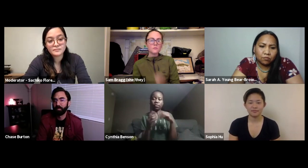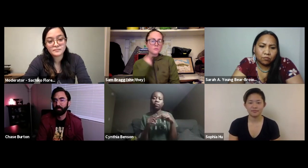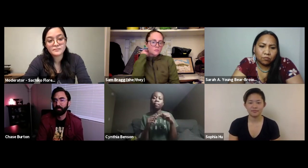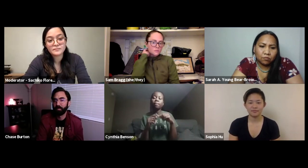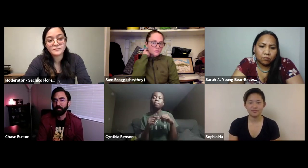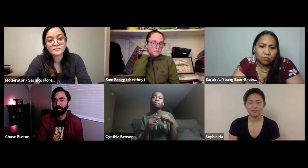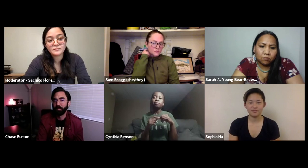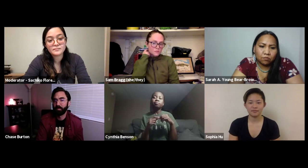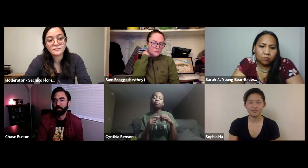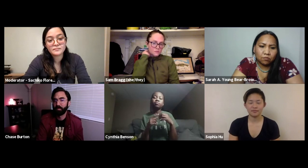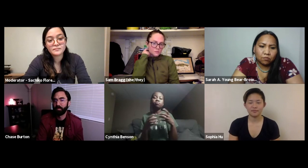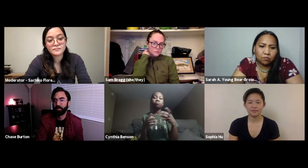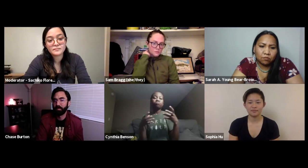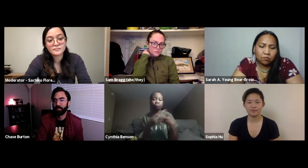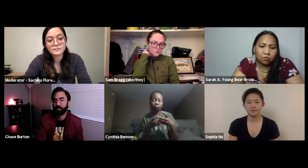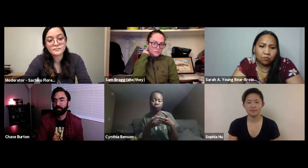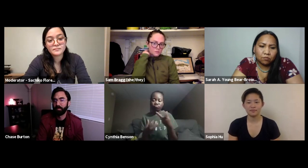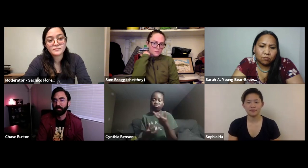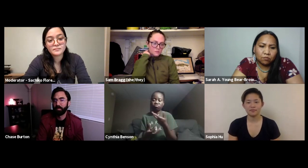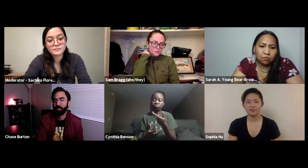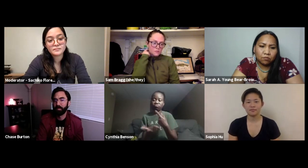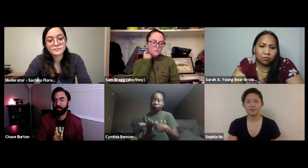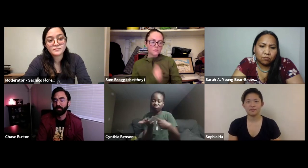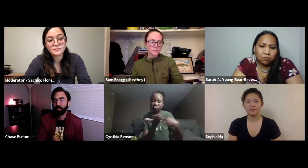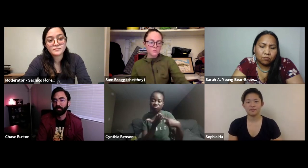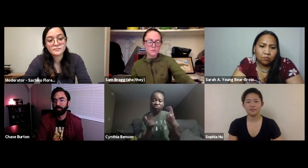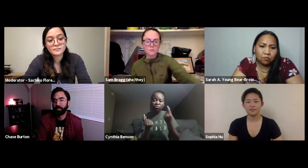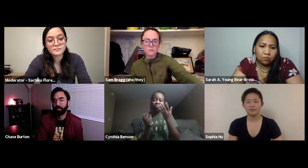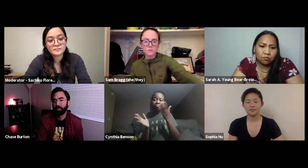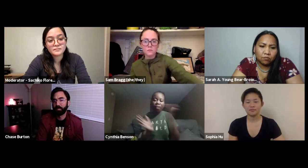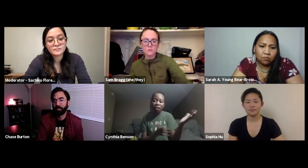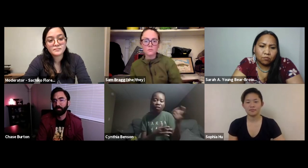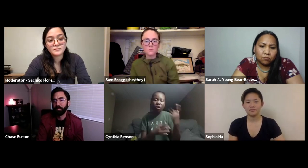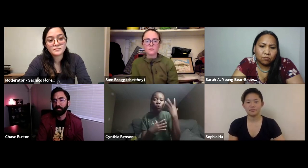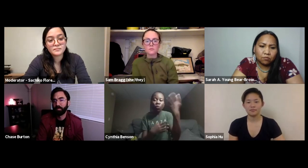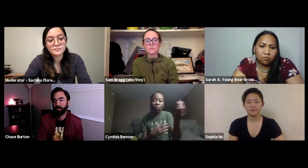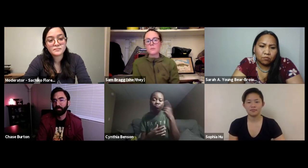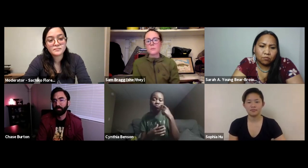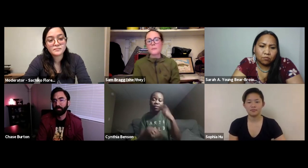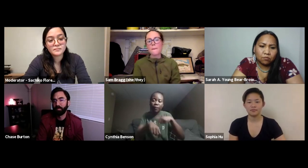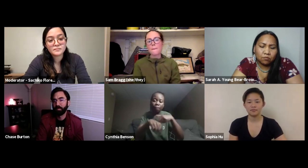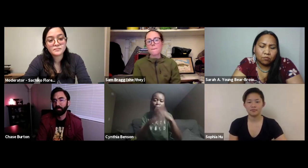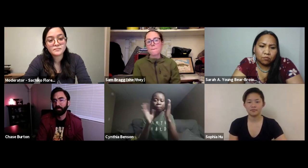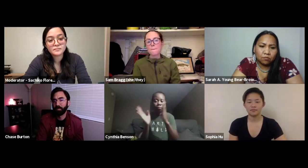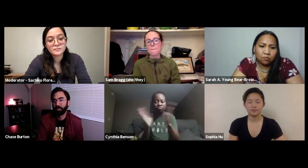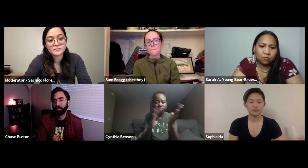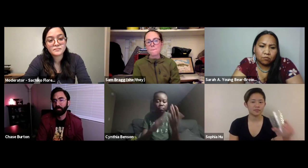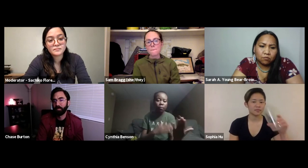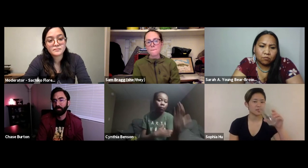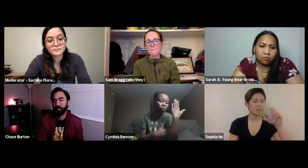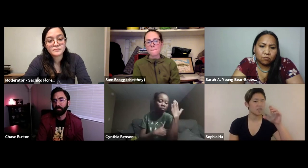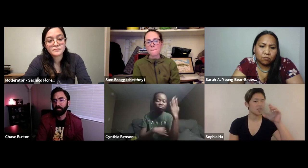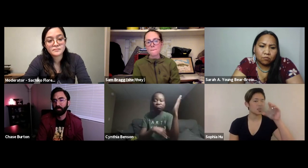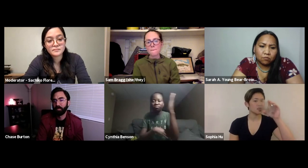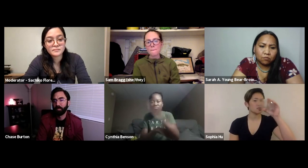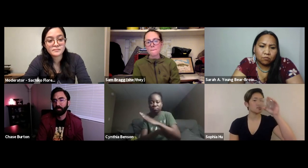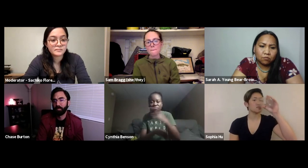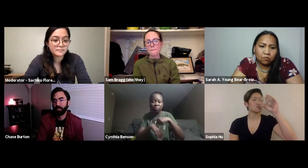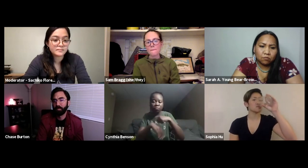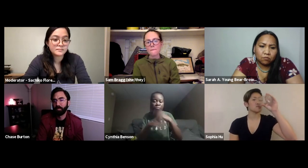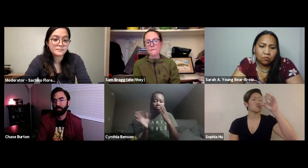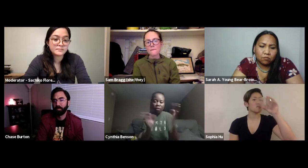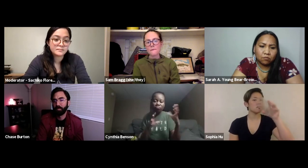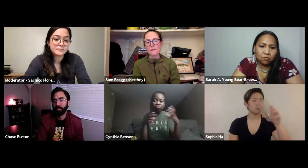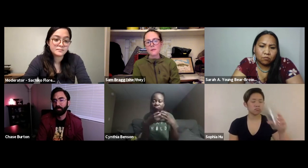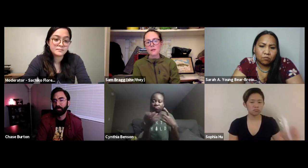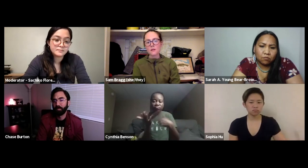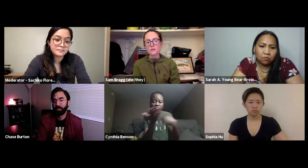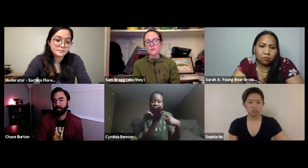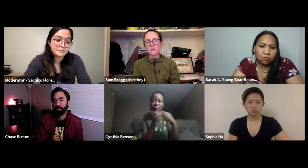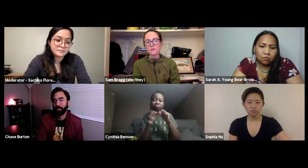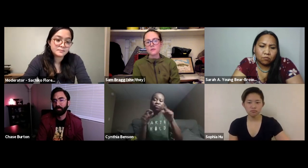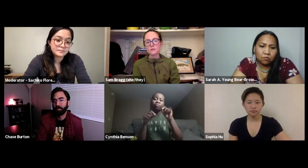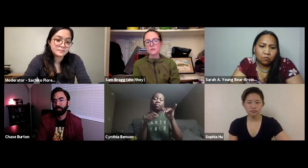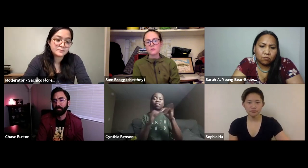an ASL hiking group and so we got together and we decided to set a time to go out and